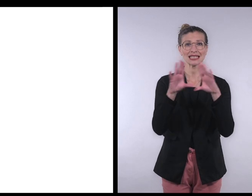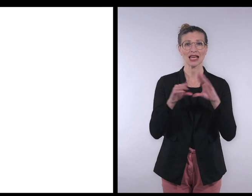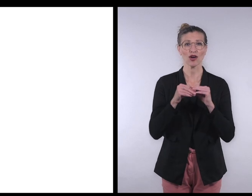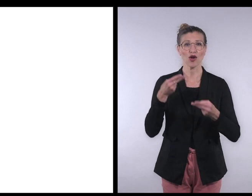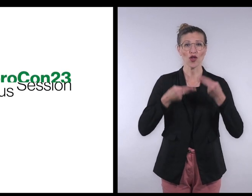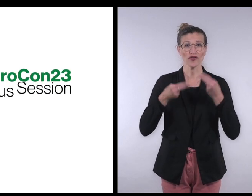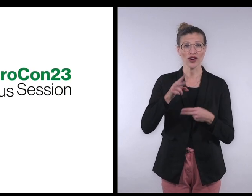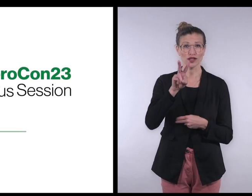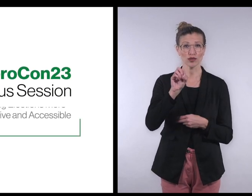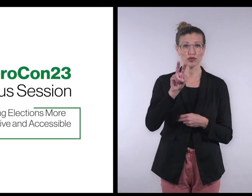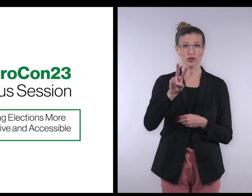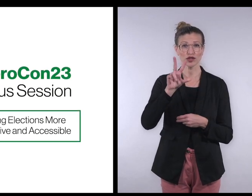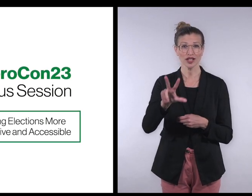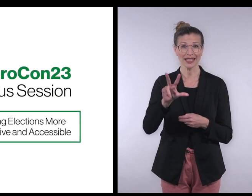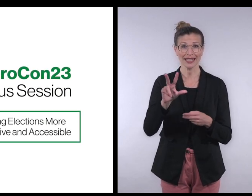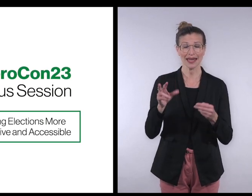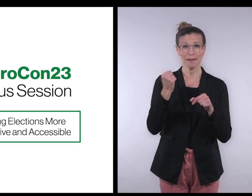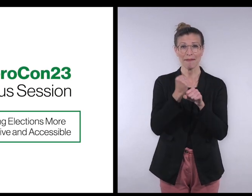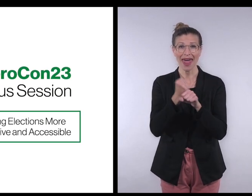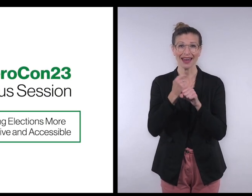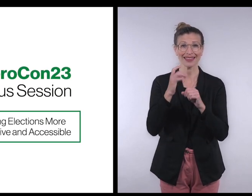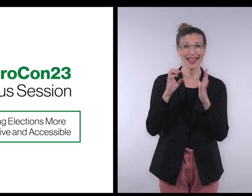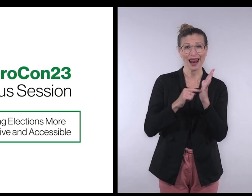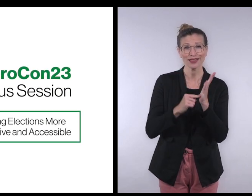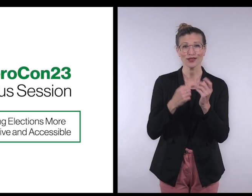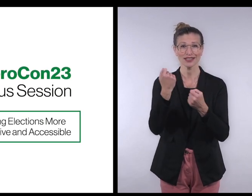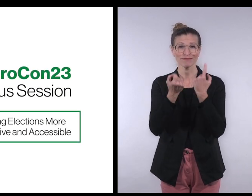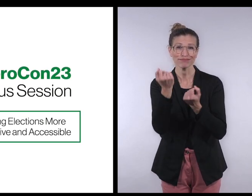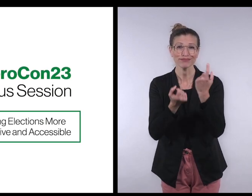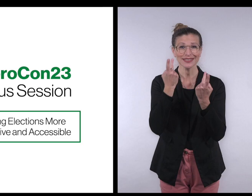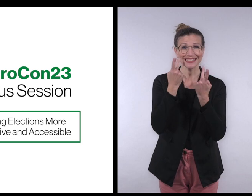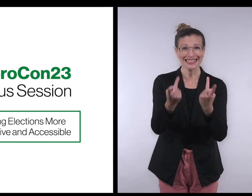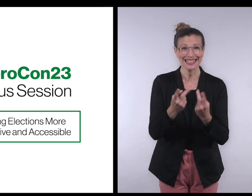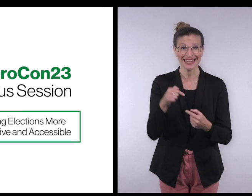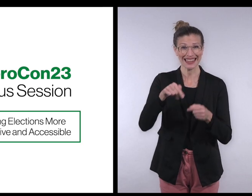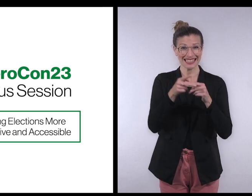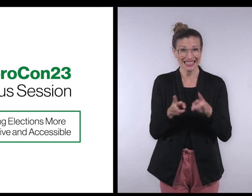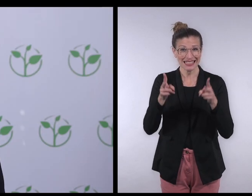Zero Conference 2023 - Making elections more inclusive and accessible